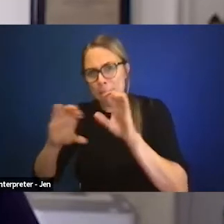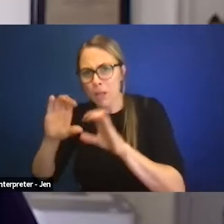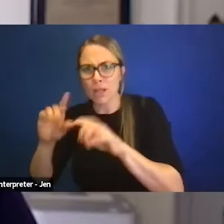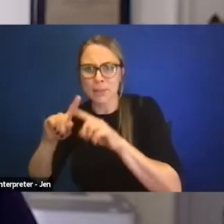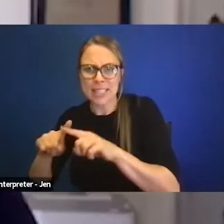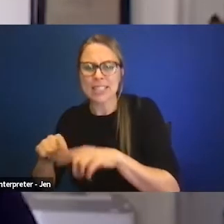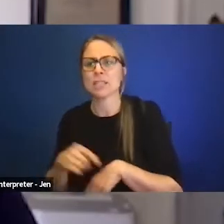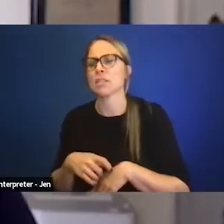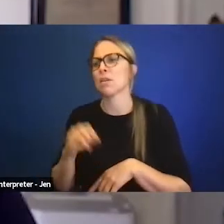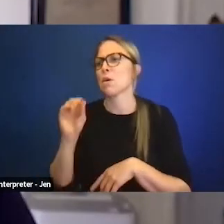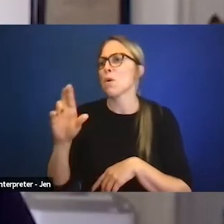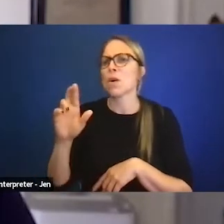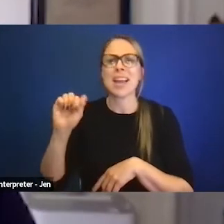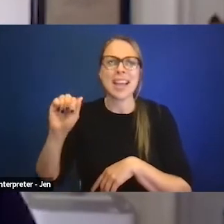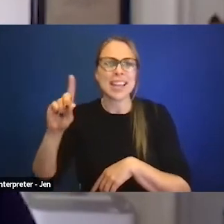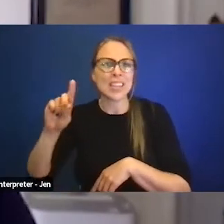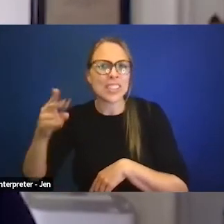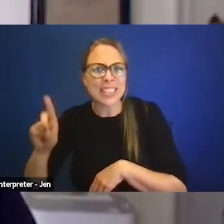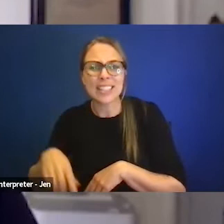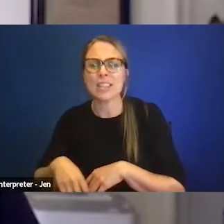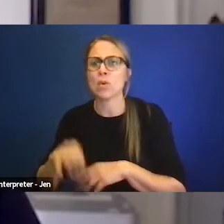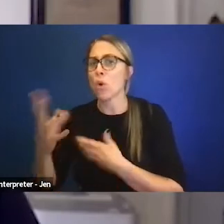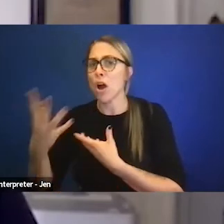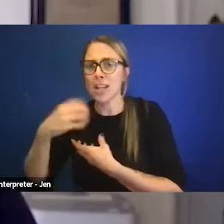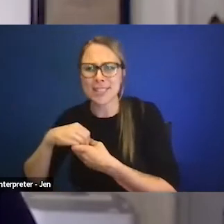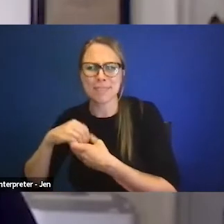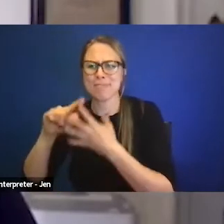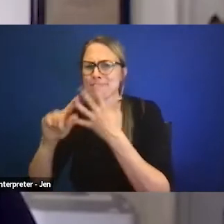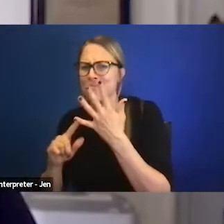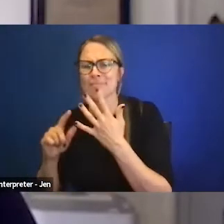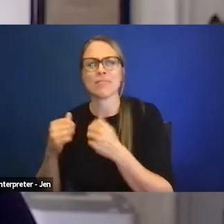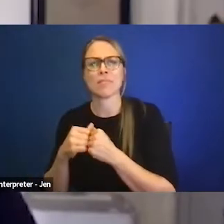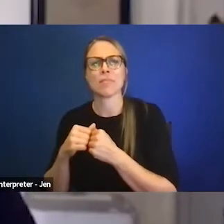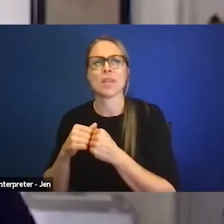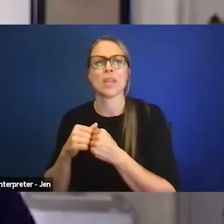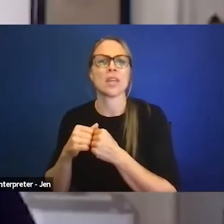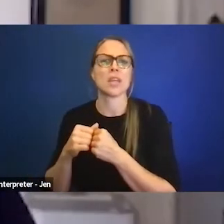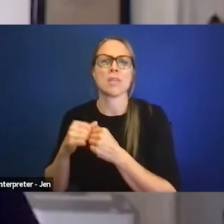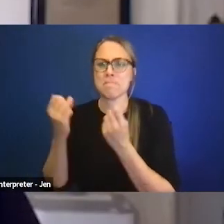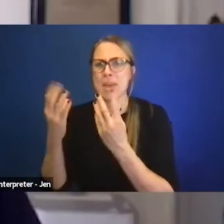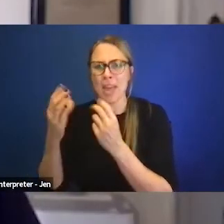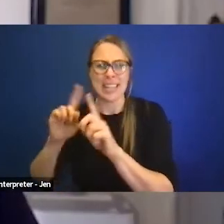or attention-deficit disorder or autism or many other types of disabilities,